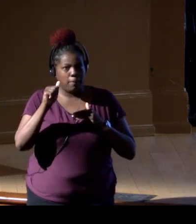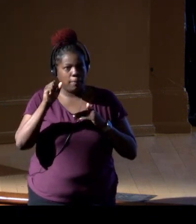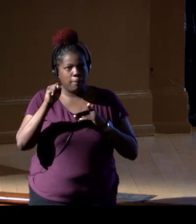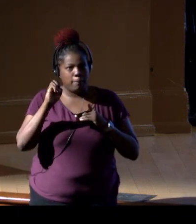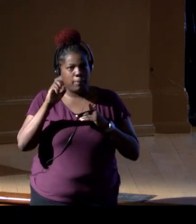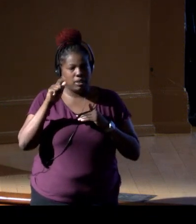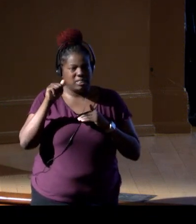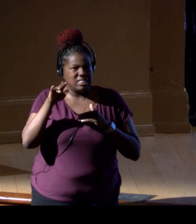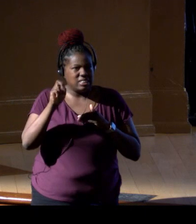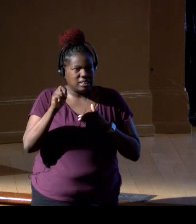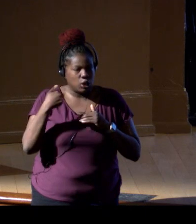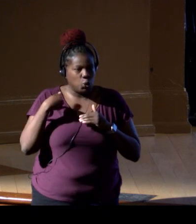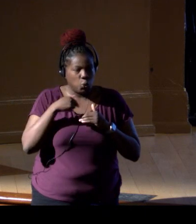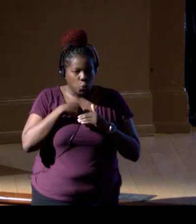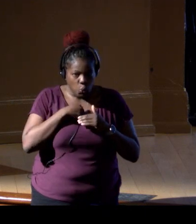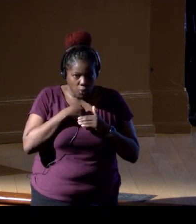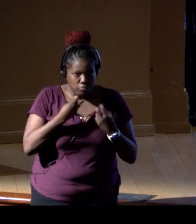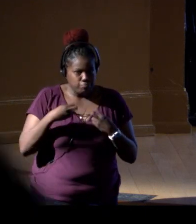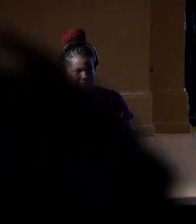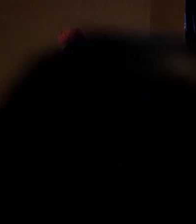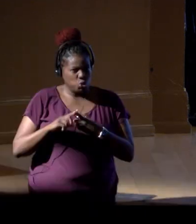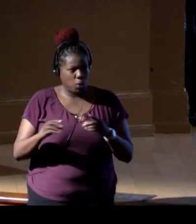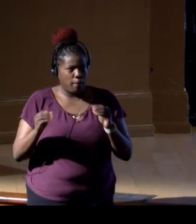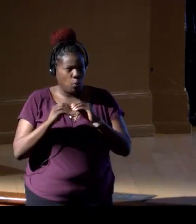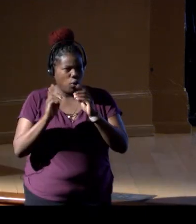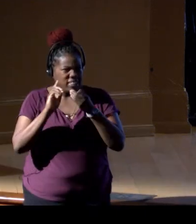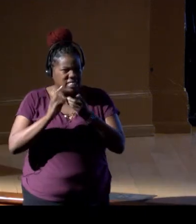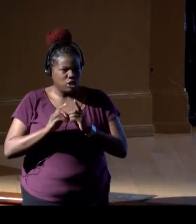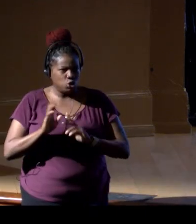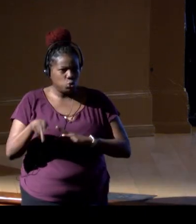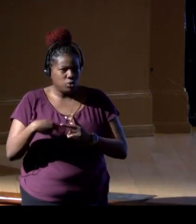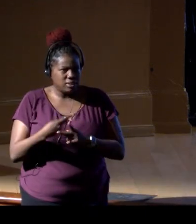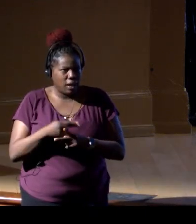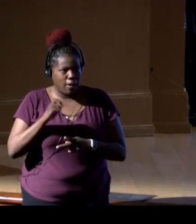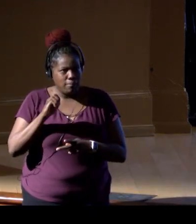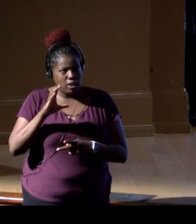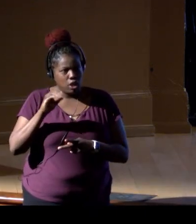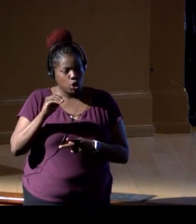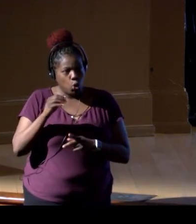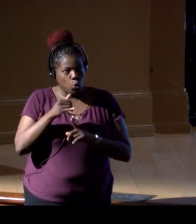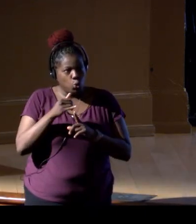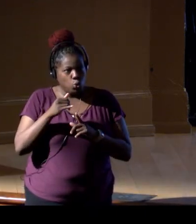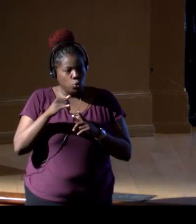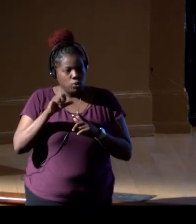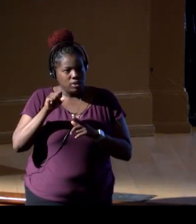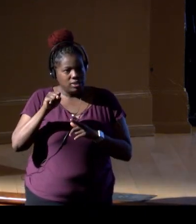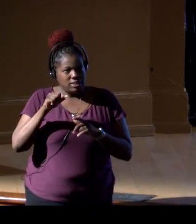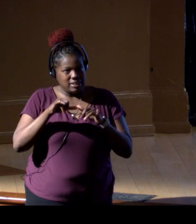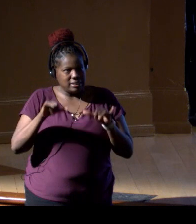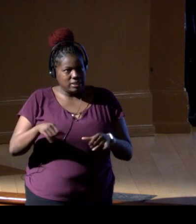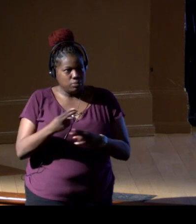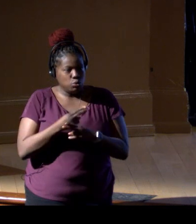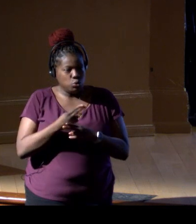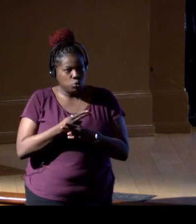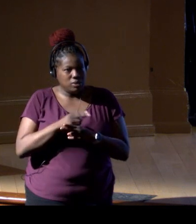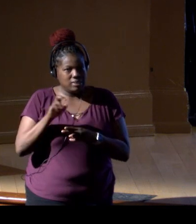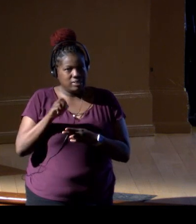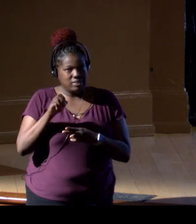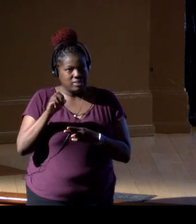to this born digital entire profile of ecosystems using eDNA, we're gonna need these training systems,